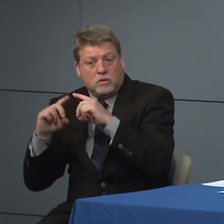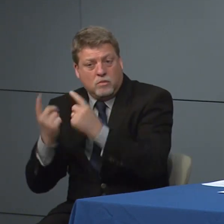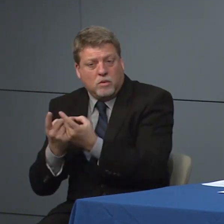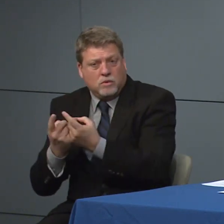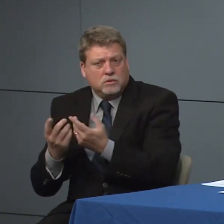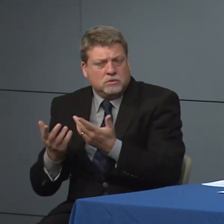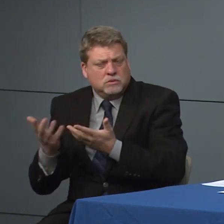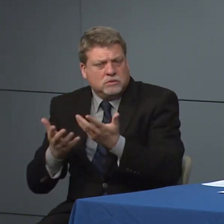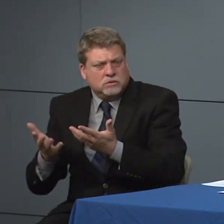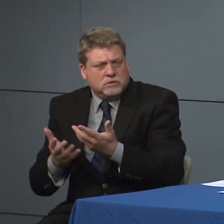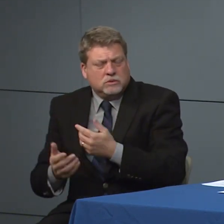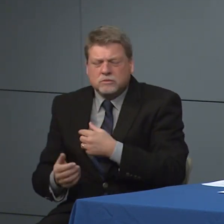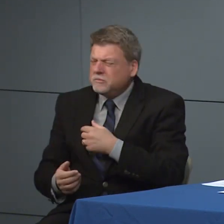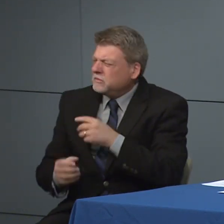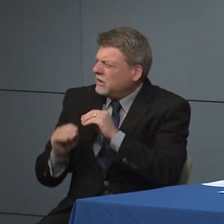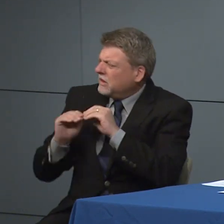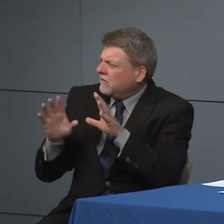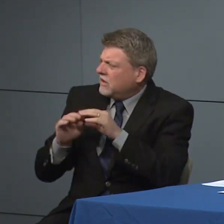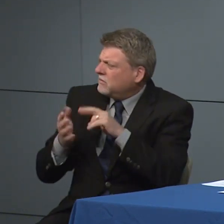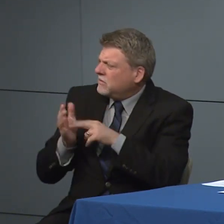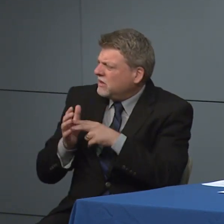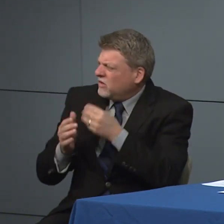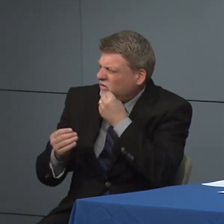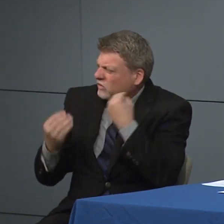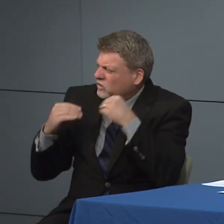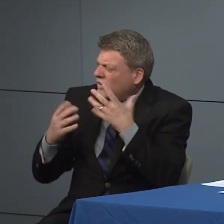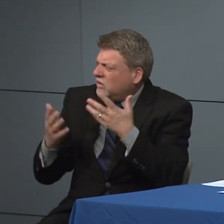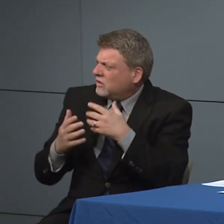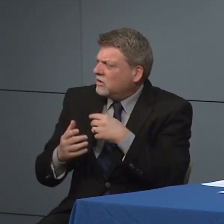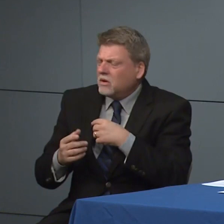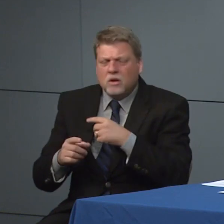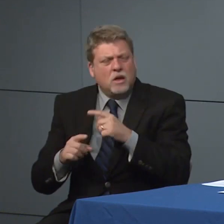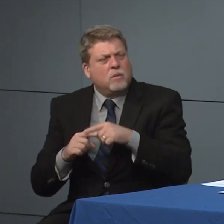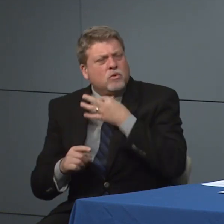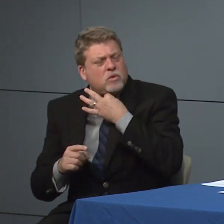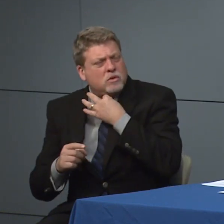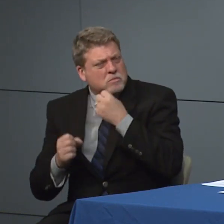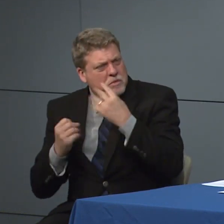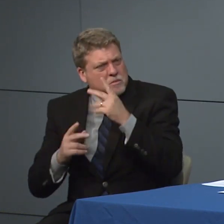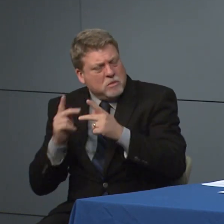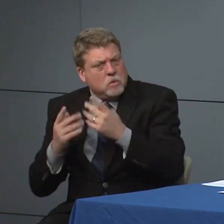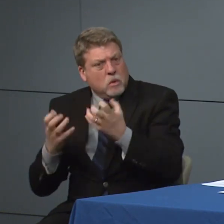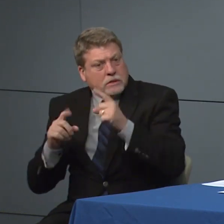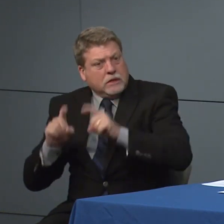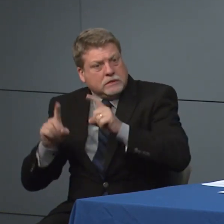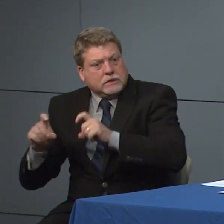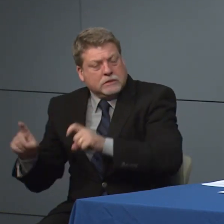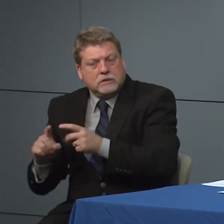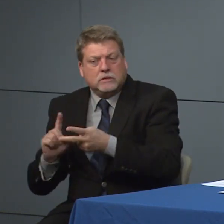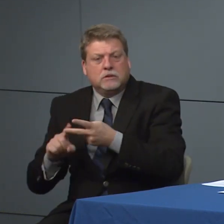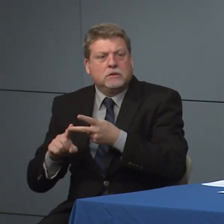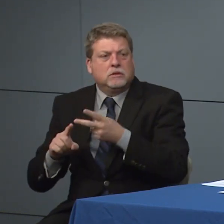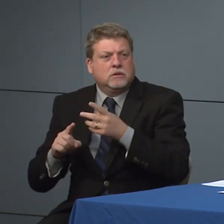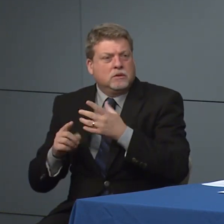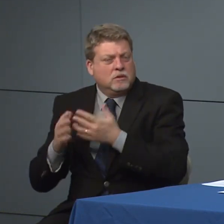I'm not sure I understood your question about sable question of times people asking for test people in the from the testing standpoint.